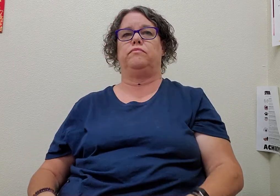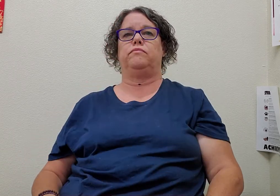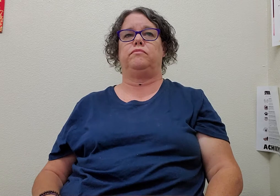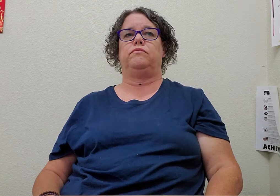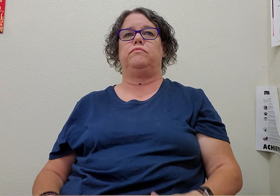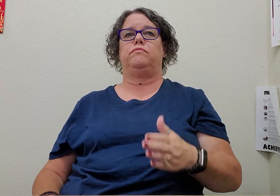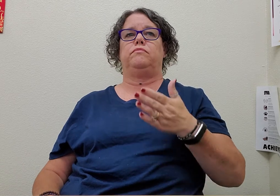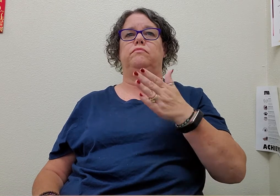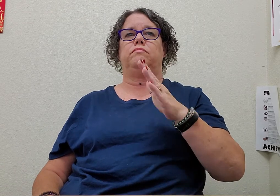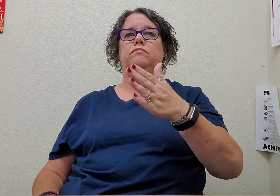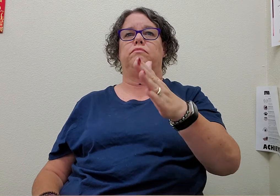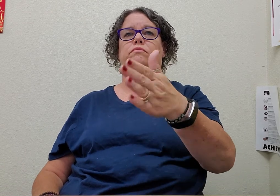fish (2)